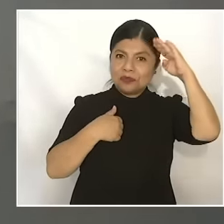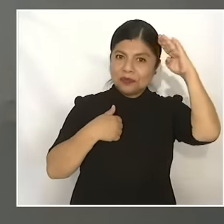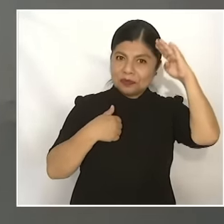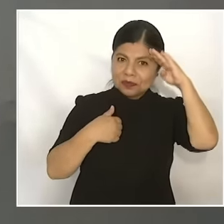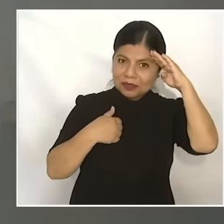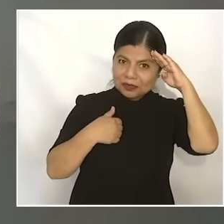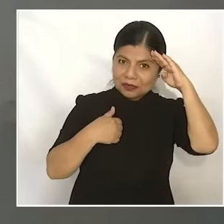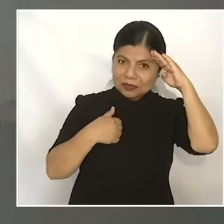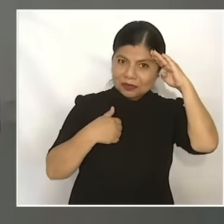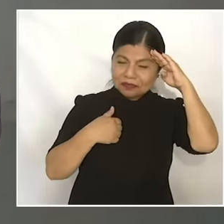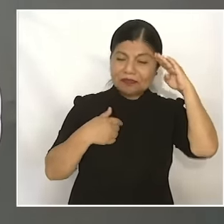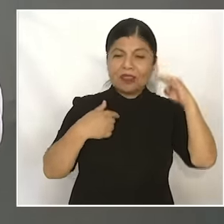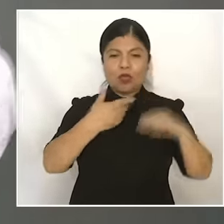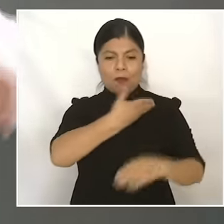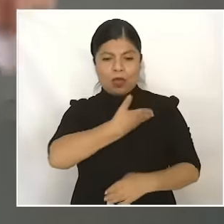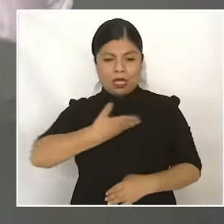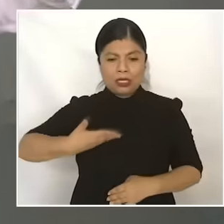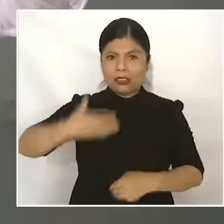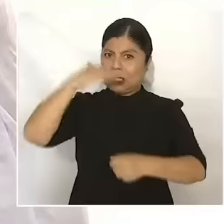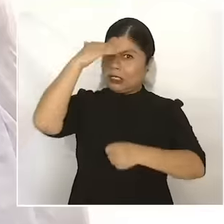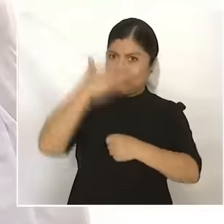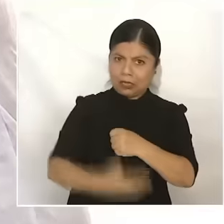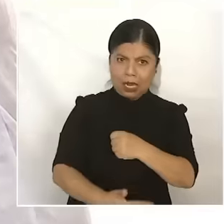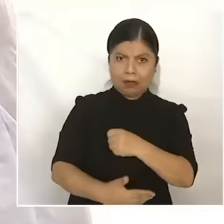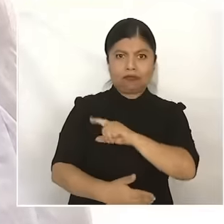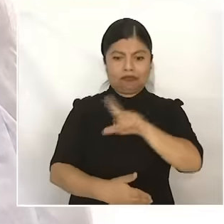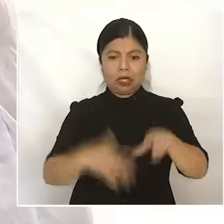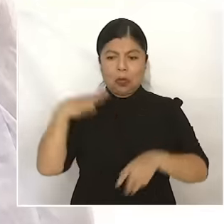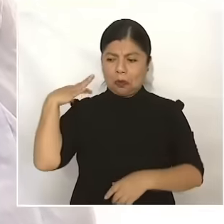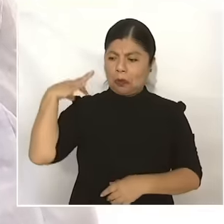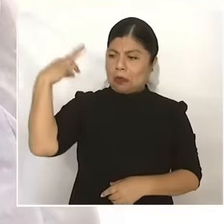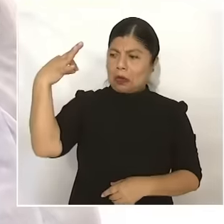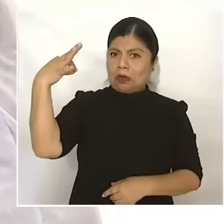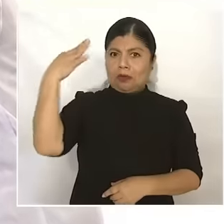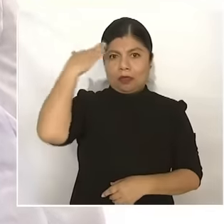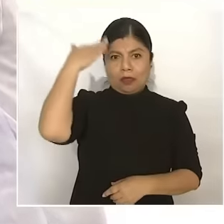re-election